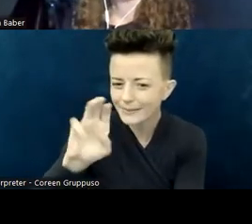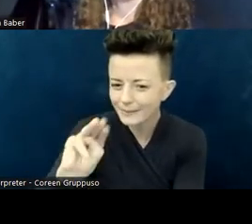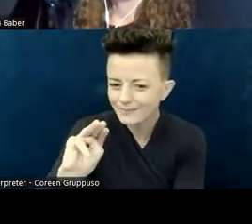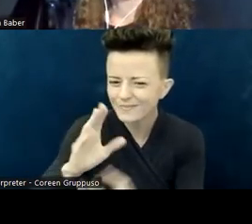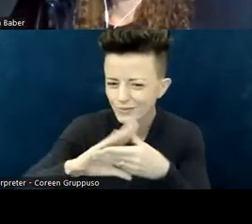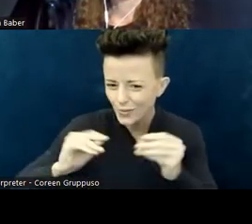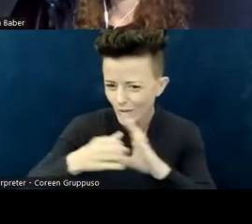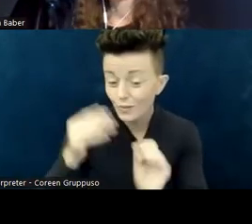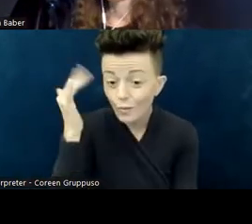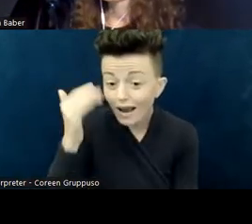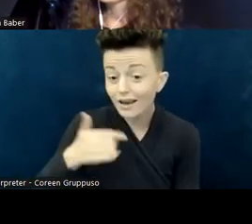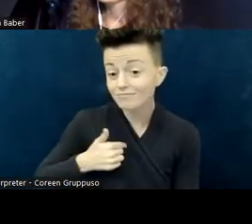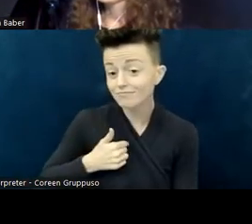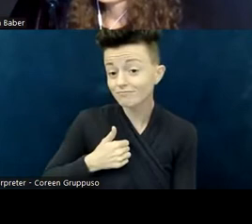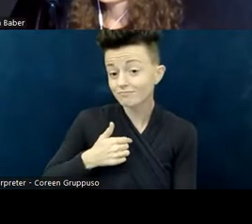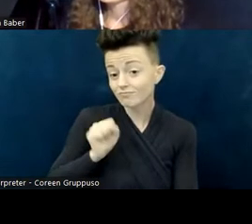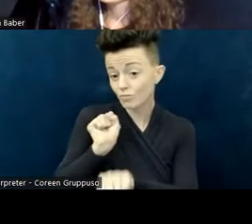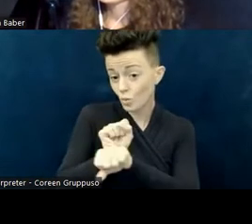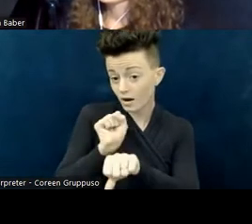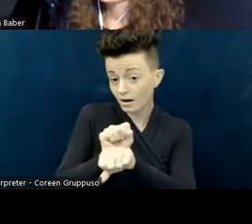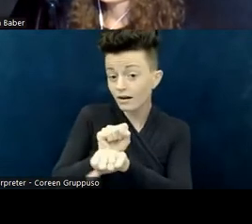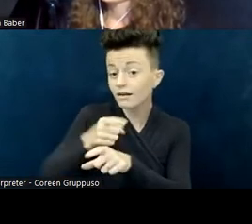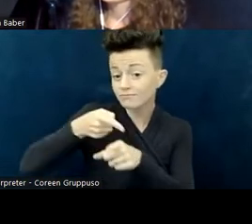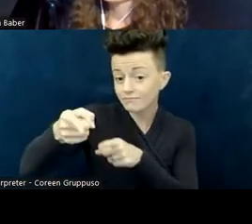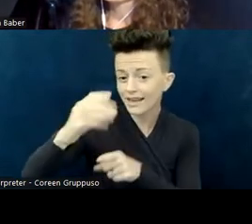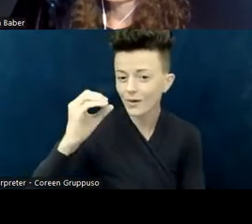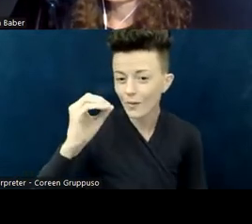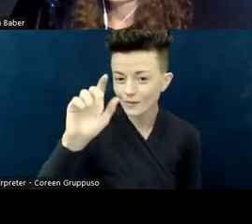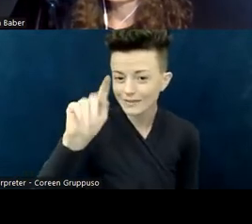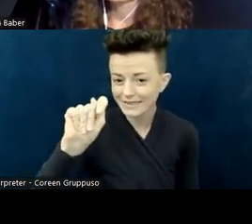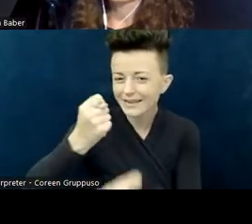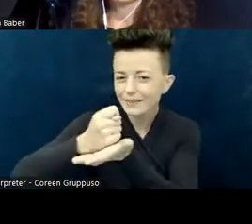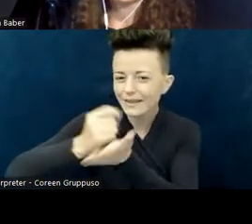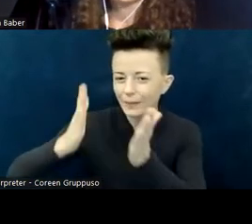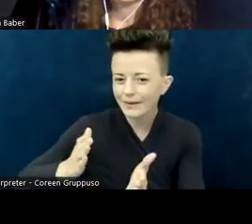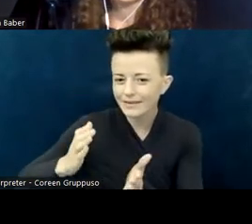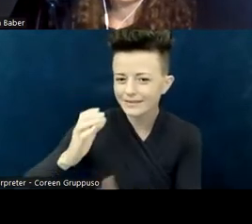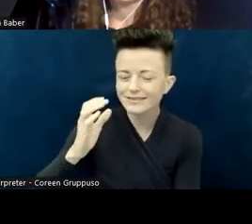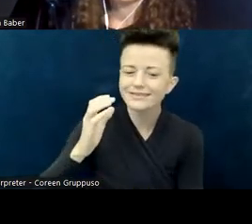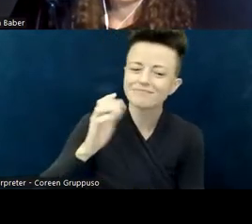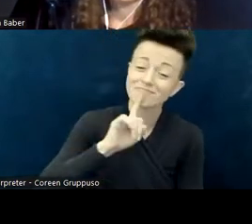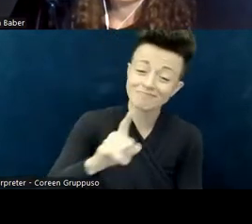and if you've learned much about the disability world, there is a medical model which looks at people